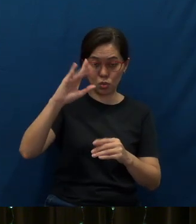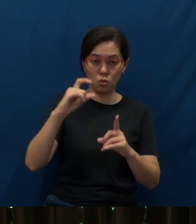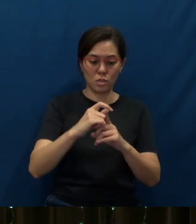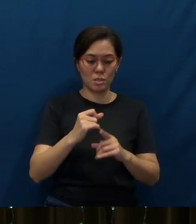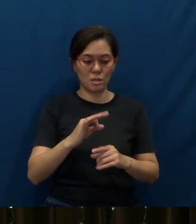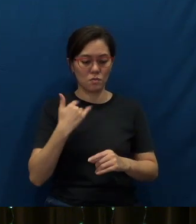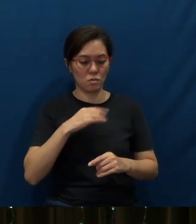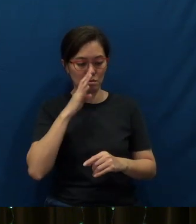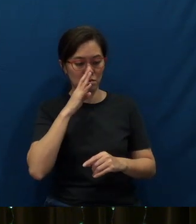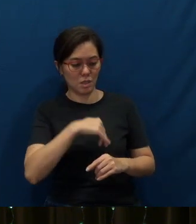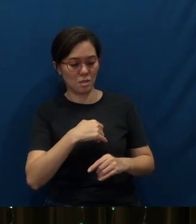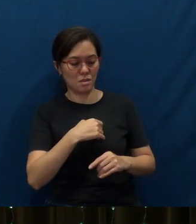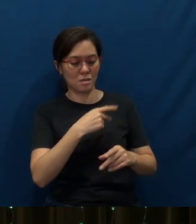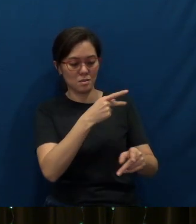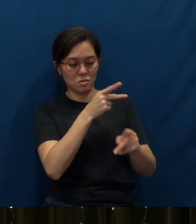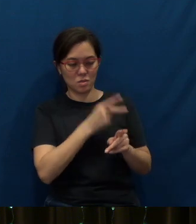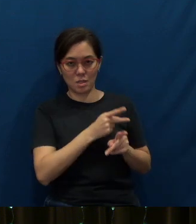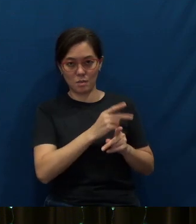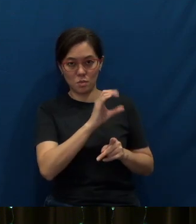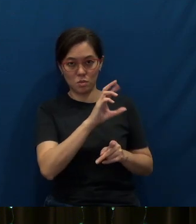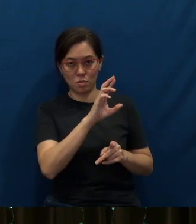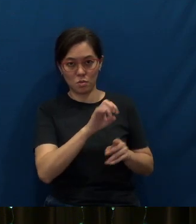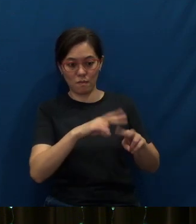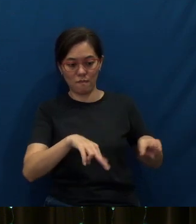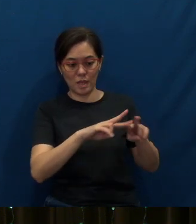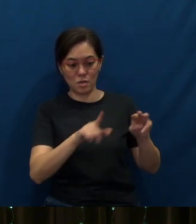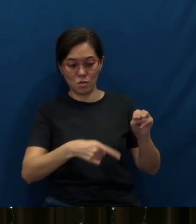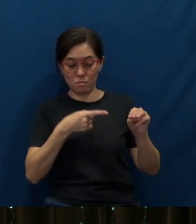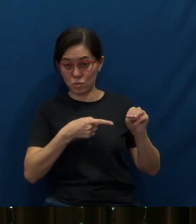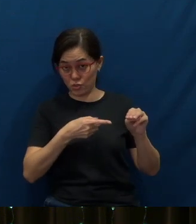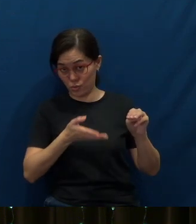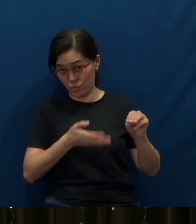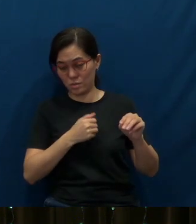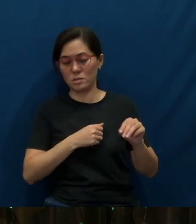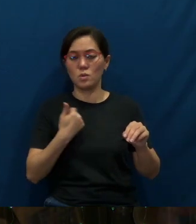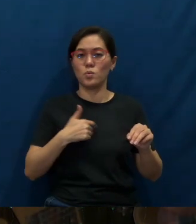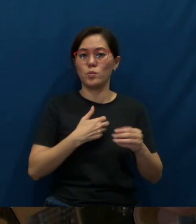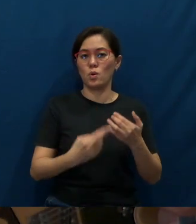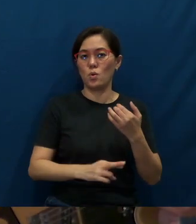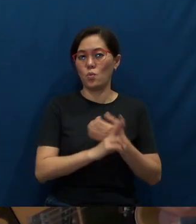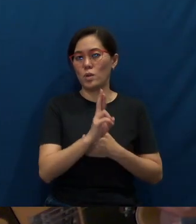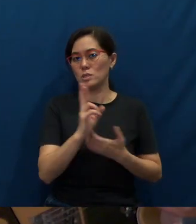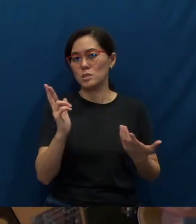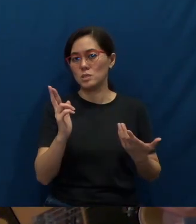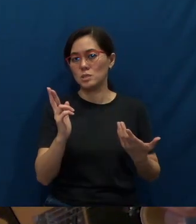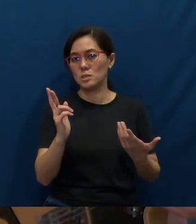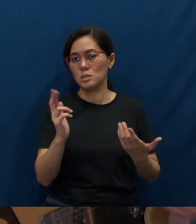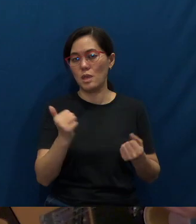keep this core value of missions alive, we will risk losing all this.